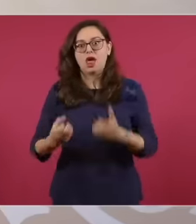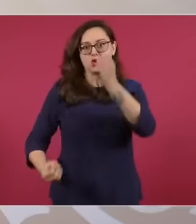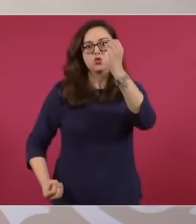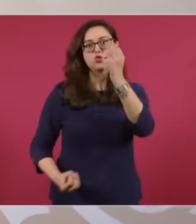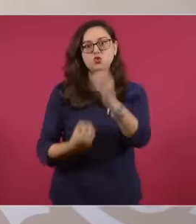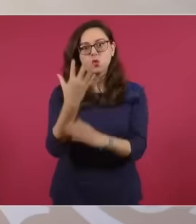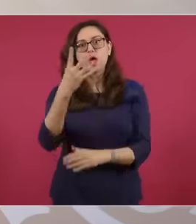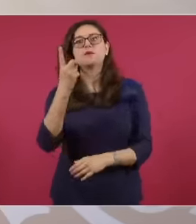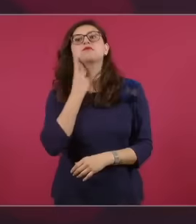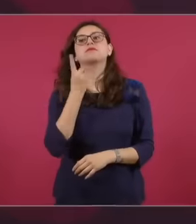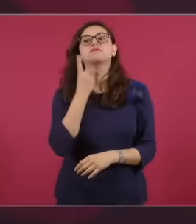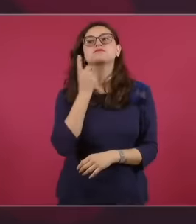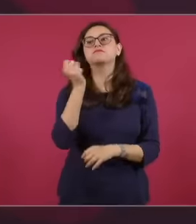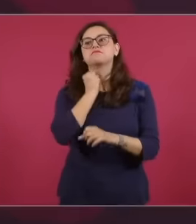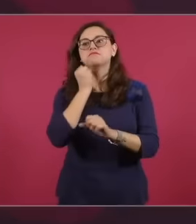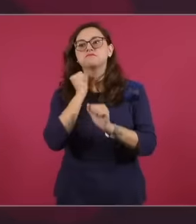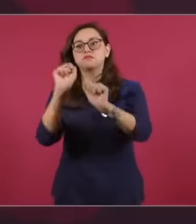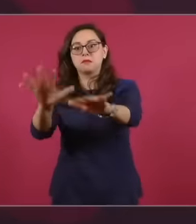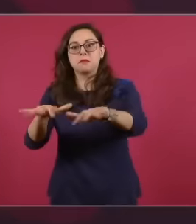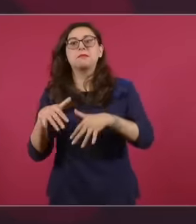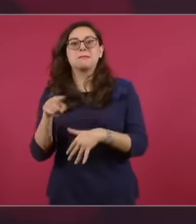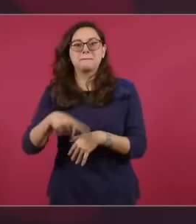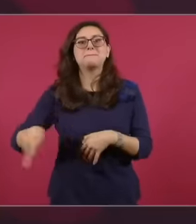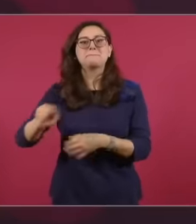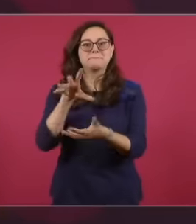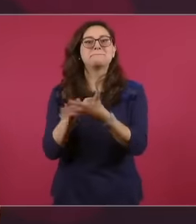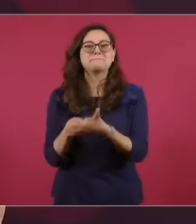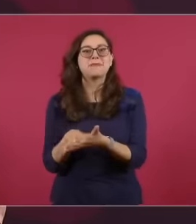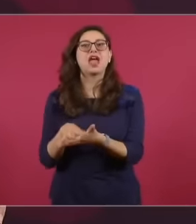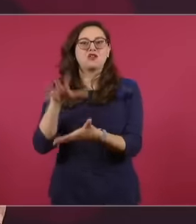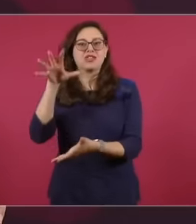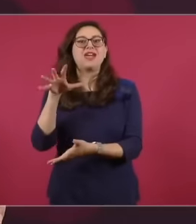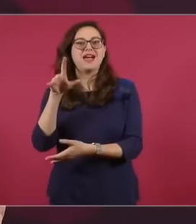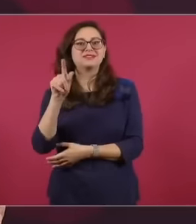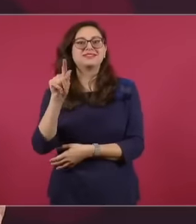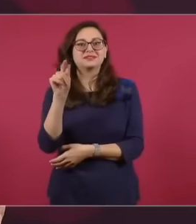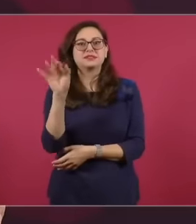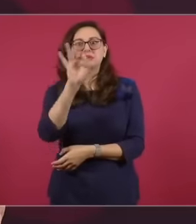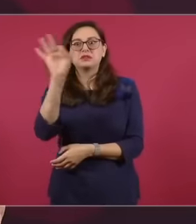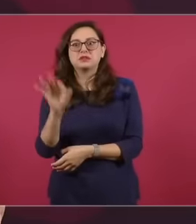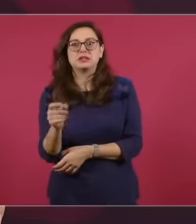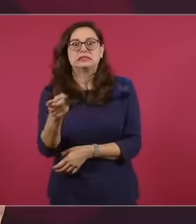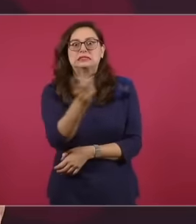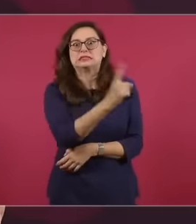this nervous breakdown